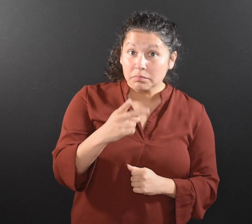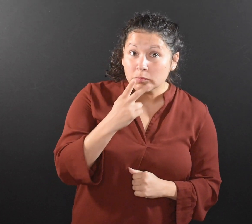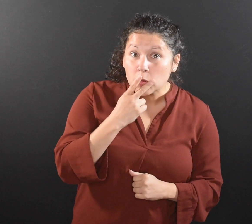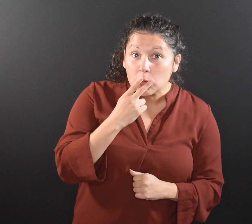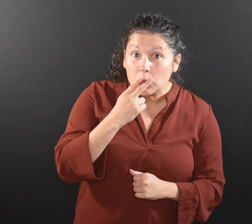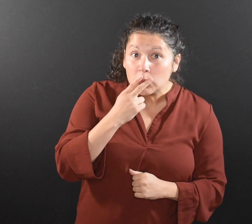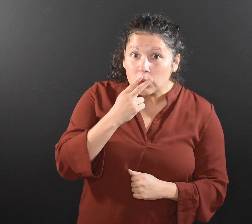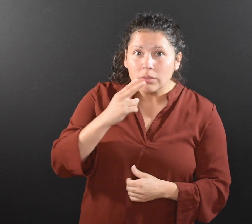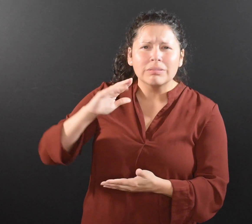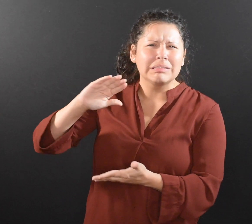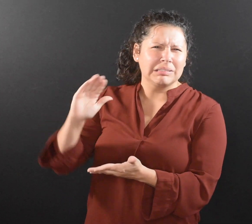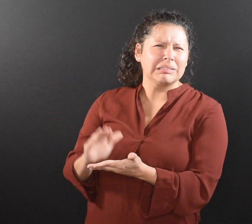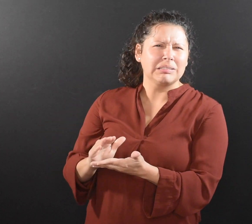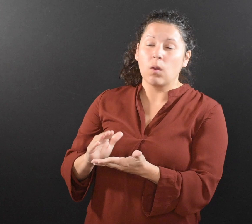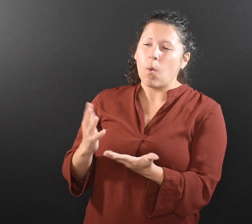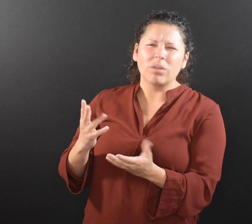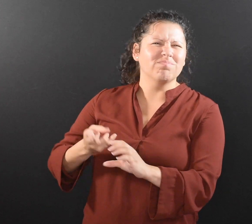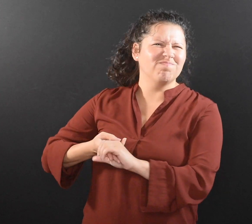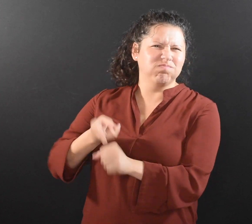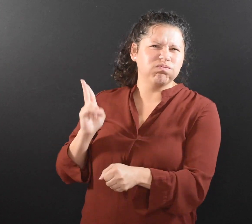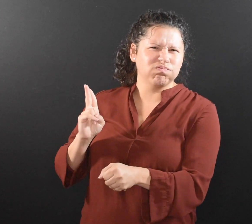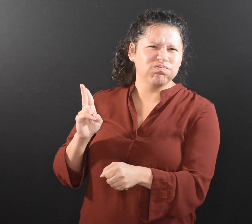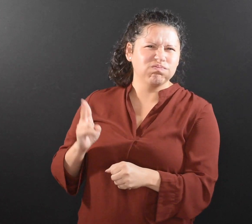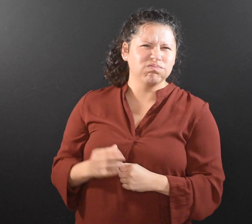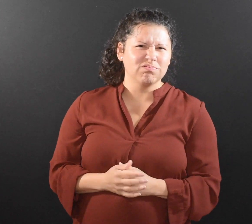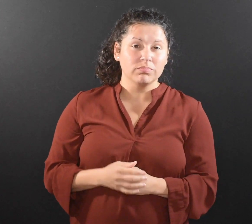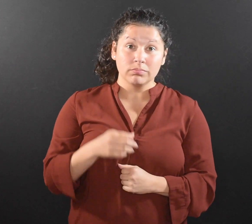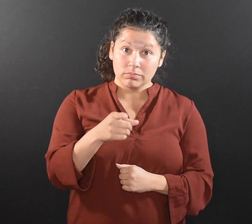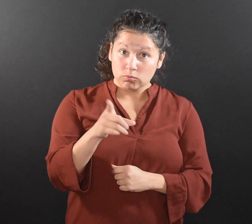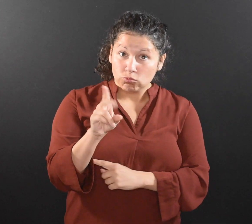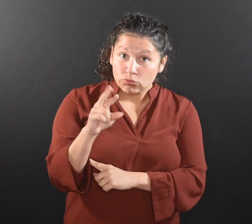If you smoke, try to decrease the amount you smoke or stop all together.